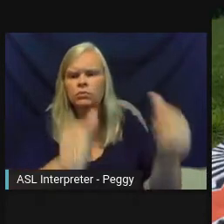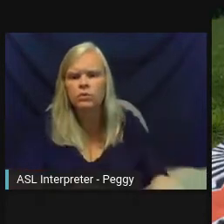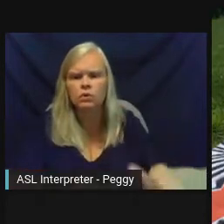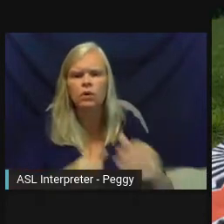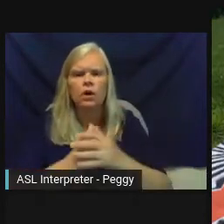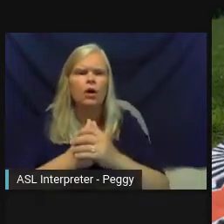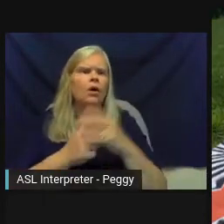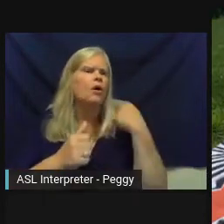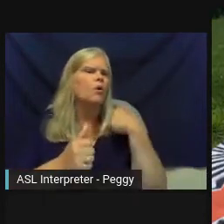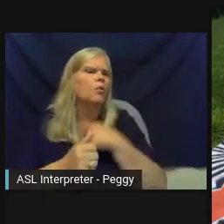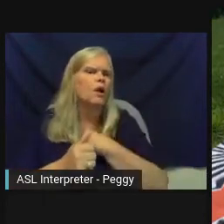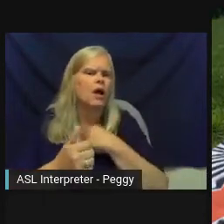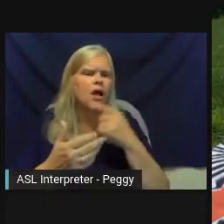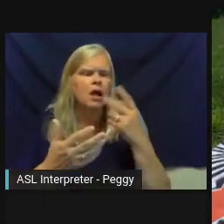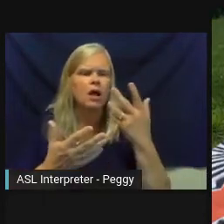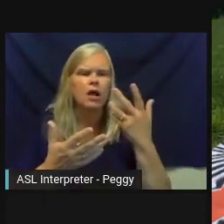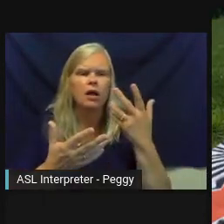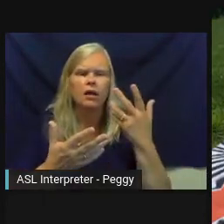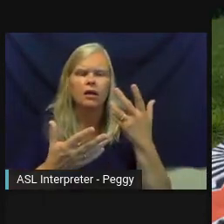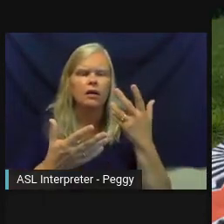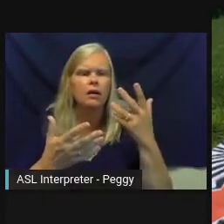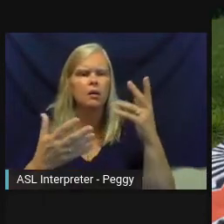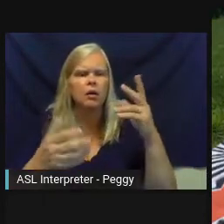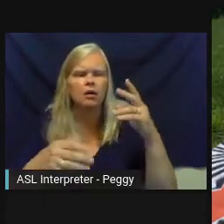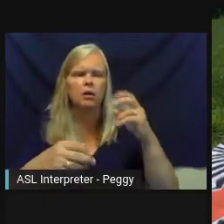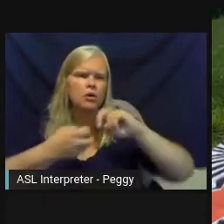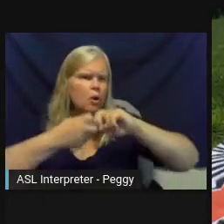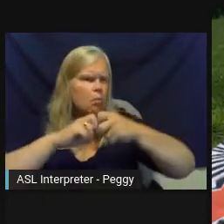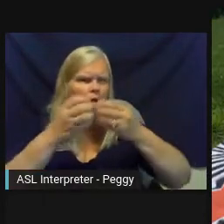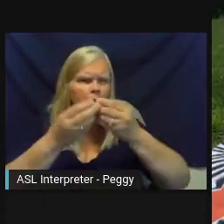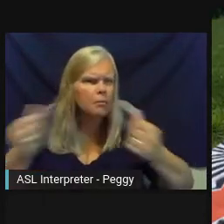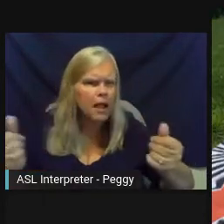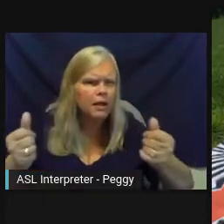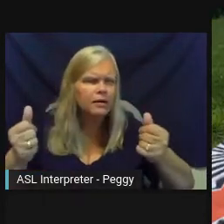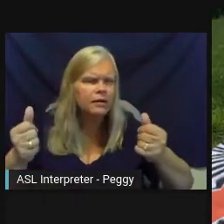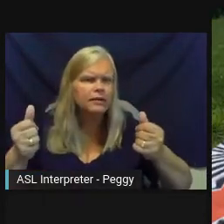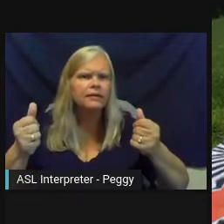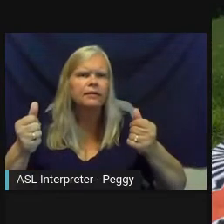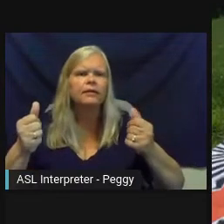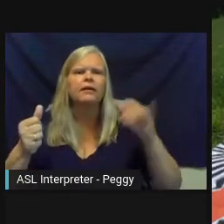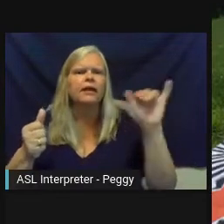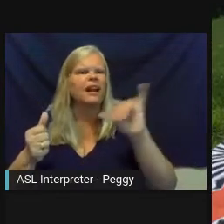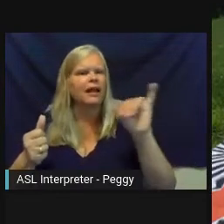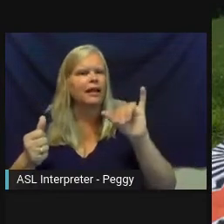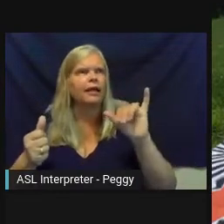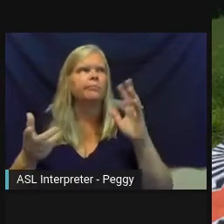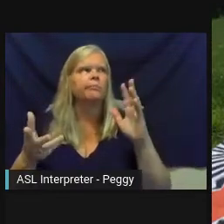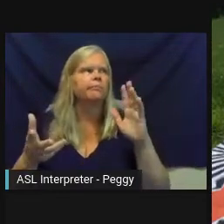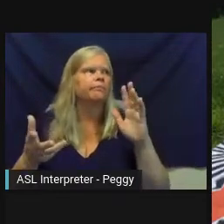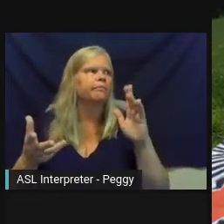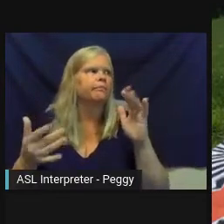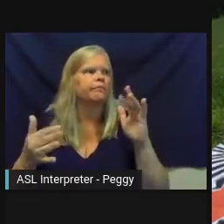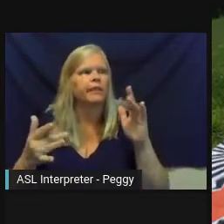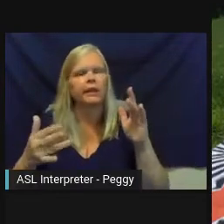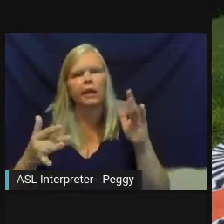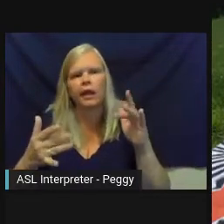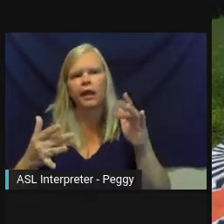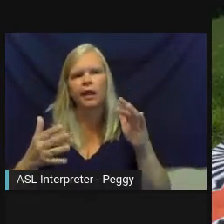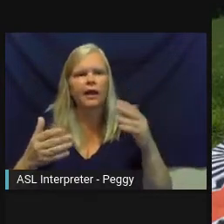We help with public art master planning, but I really love these sort of programmatic angles, which is helping to kind of create new spaces